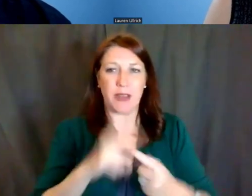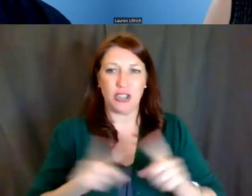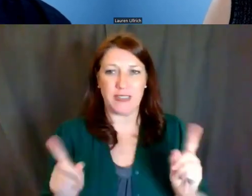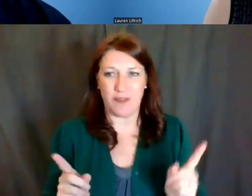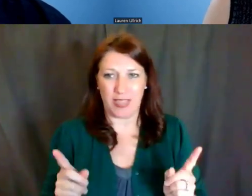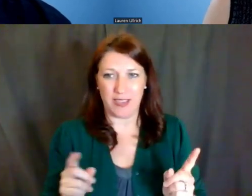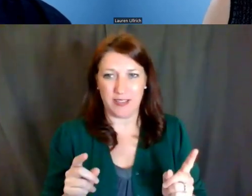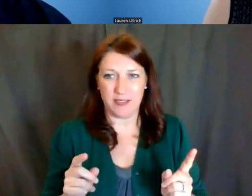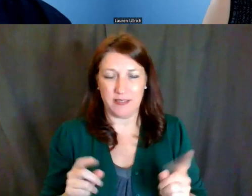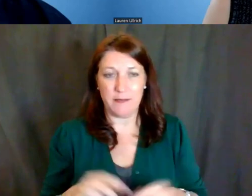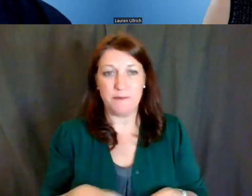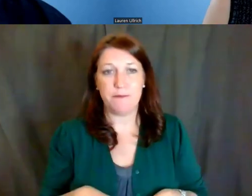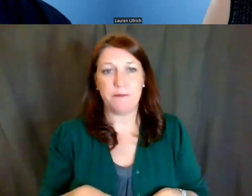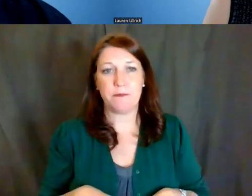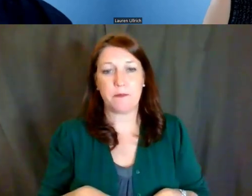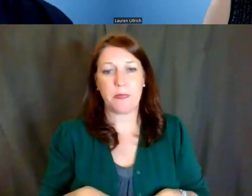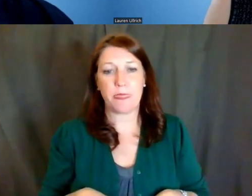At NINDS, for example,